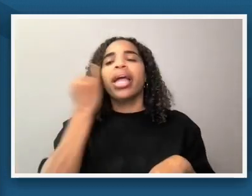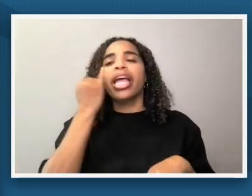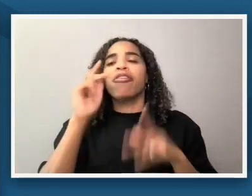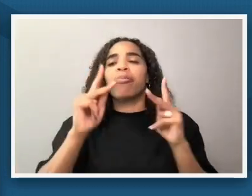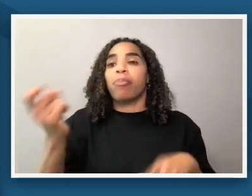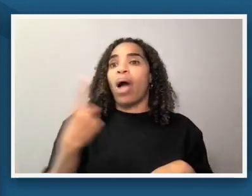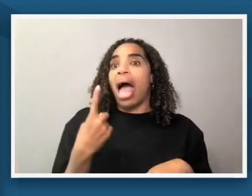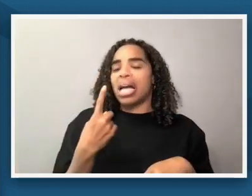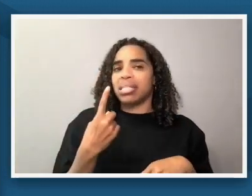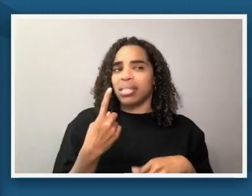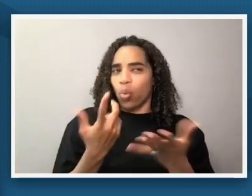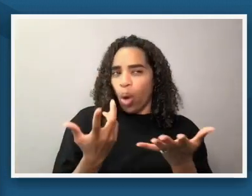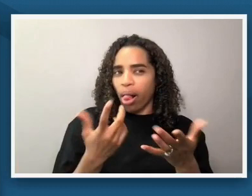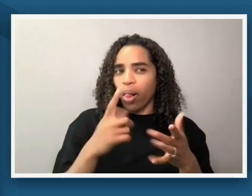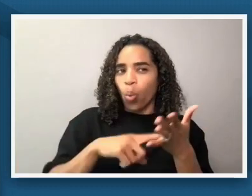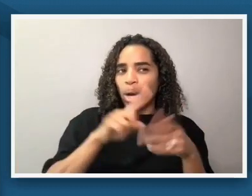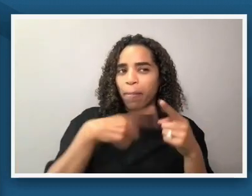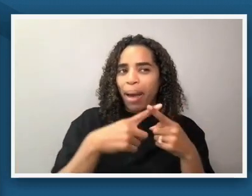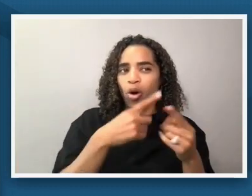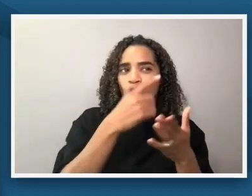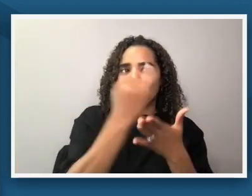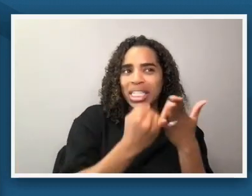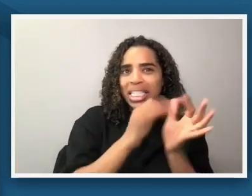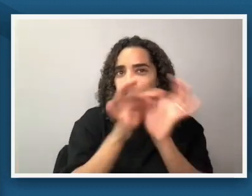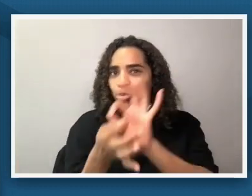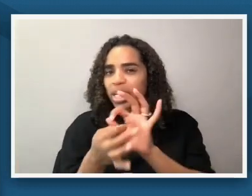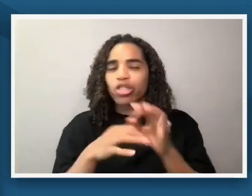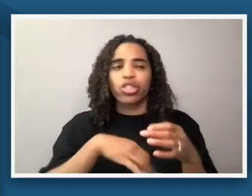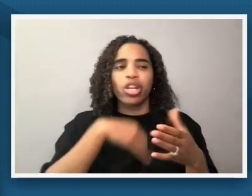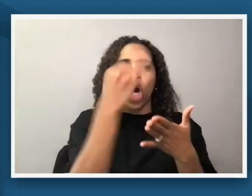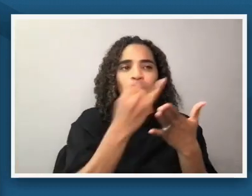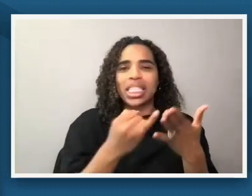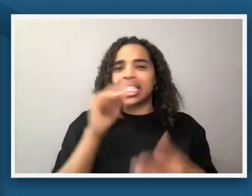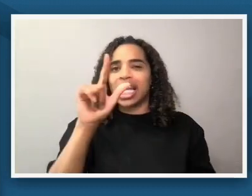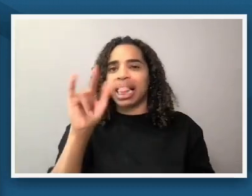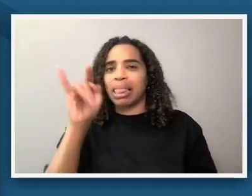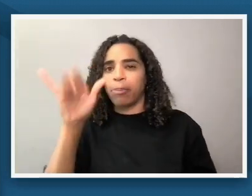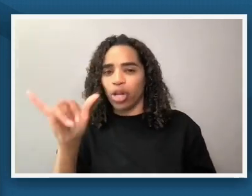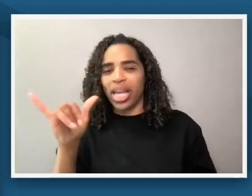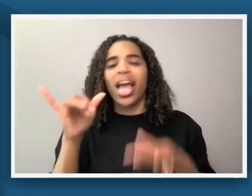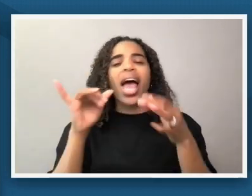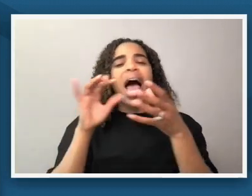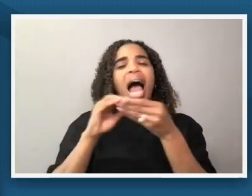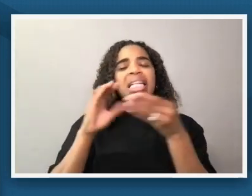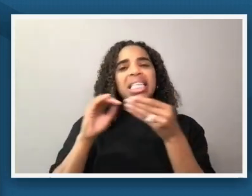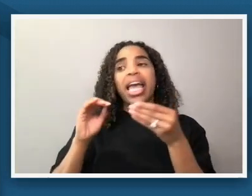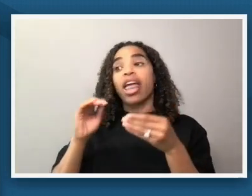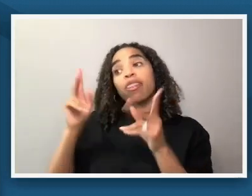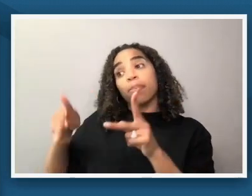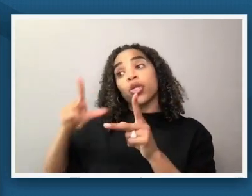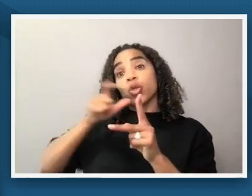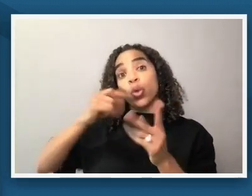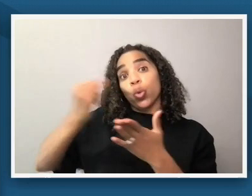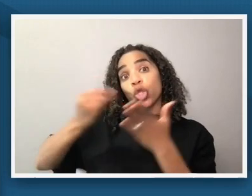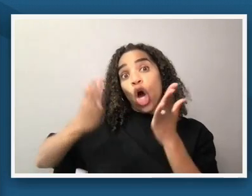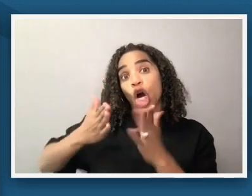talk about artistic interpretation i also see it as the artist is bringing their experience their lived experience